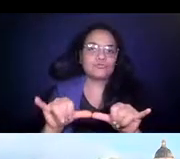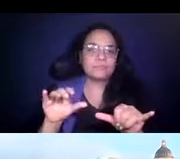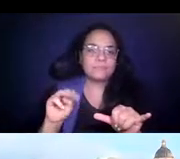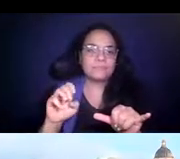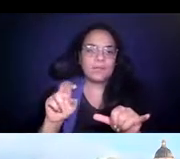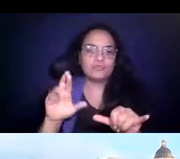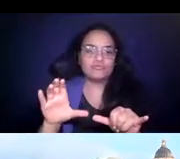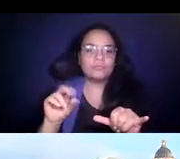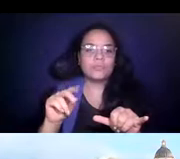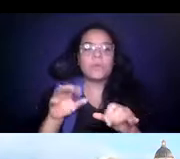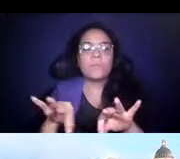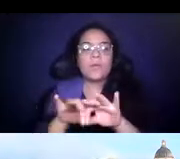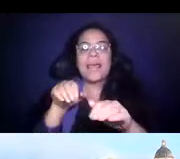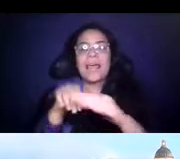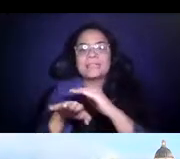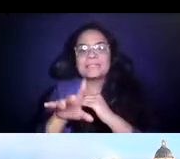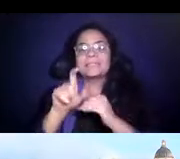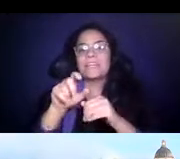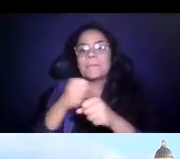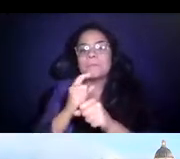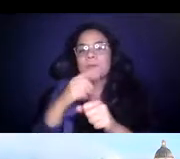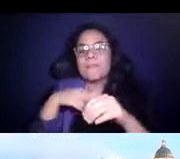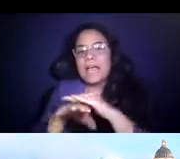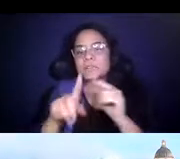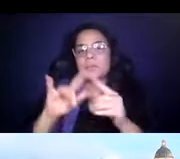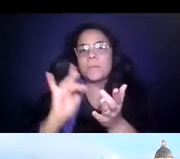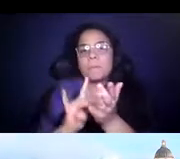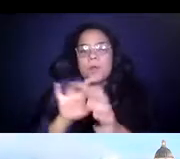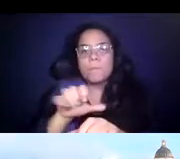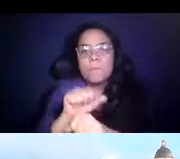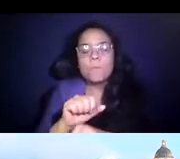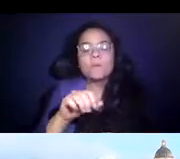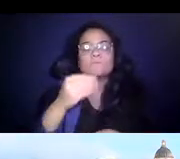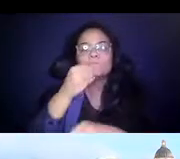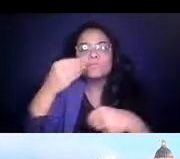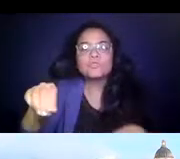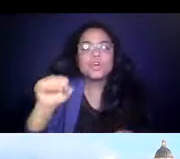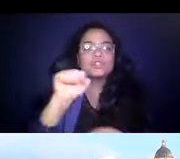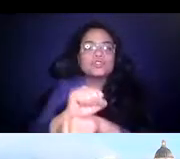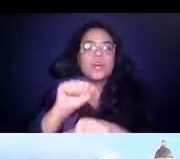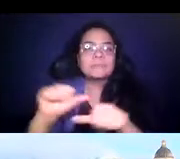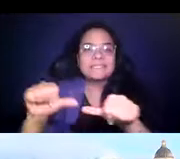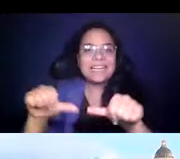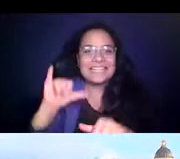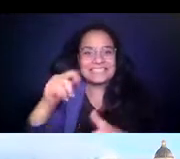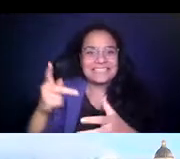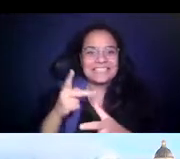14:27:14 Ensuring and improving access to grocery stores, job sites and more is a priority for WSDOT.